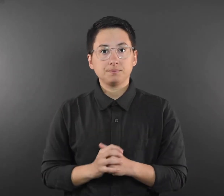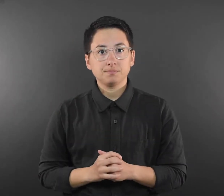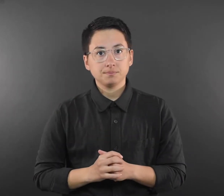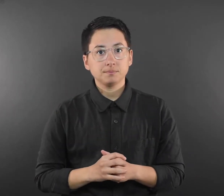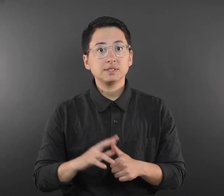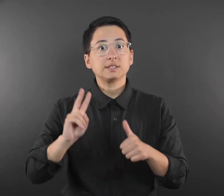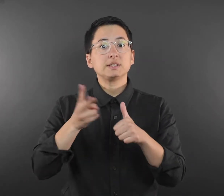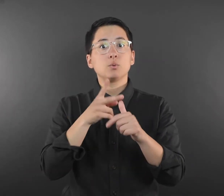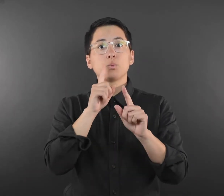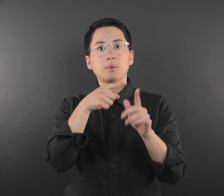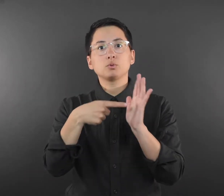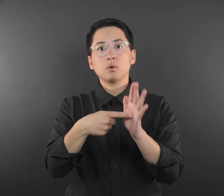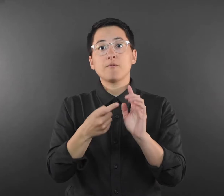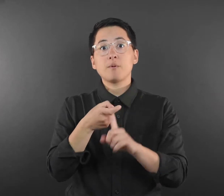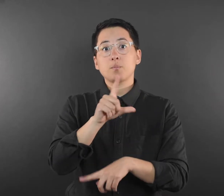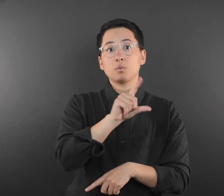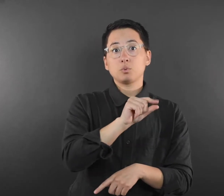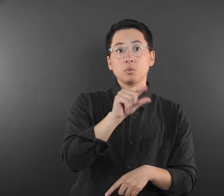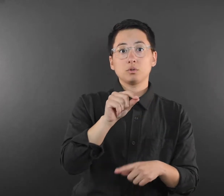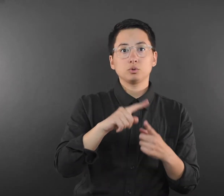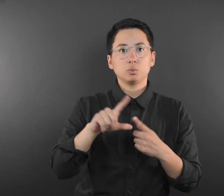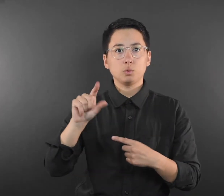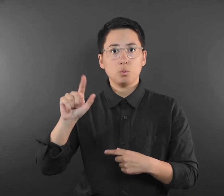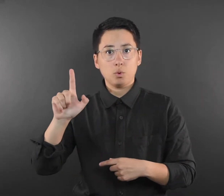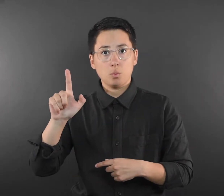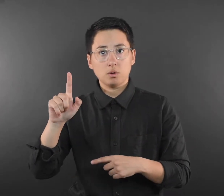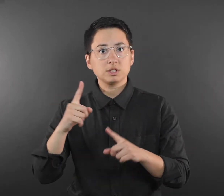The second report shows that from 2020 to 2021,